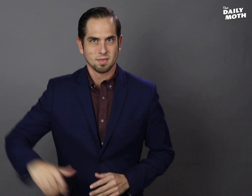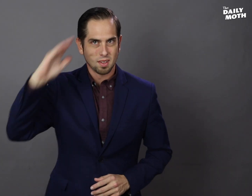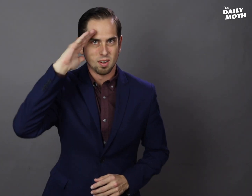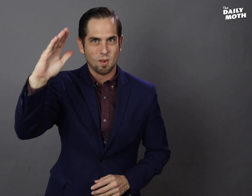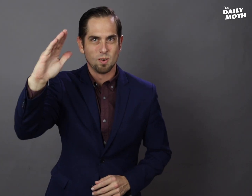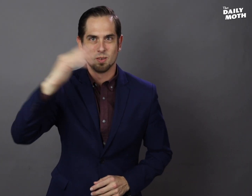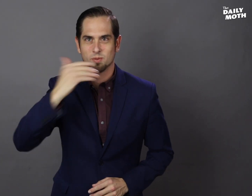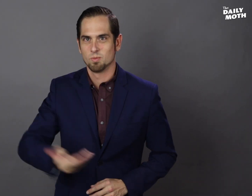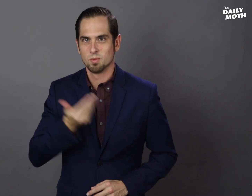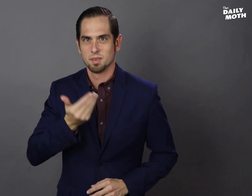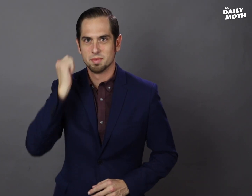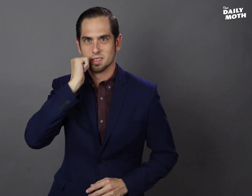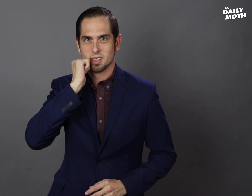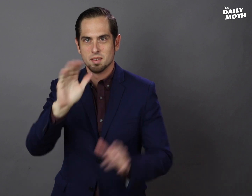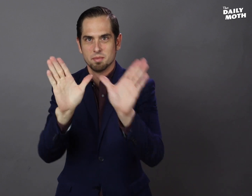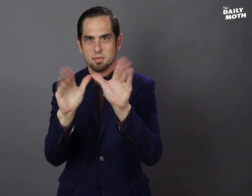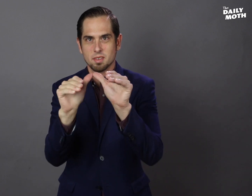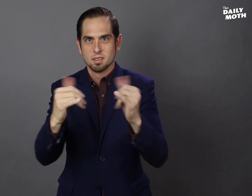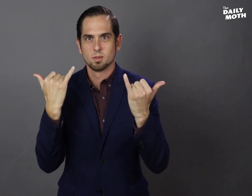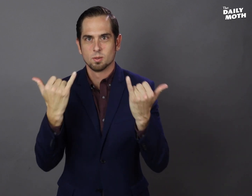Hello, welcome to the Daily Moth.